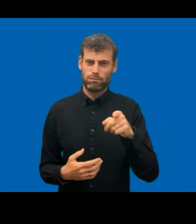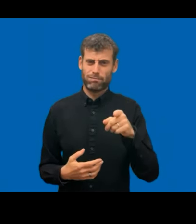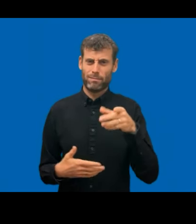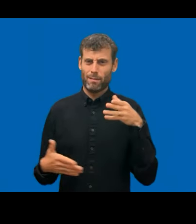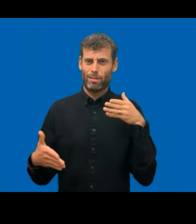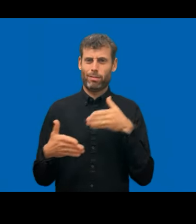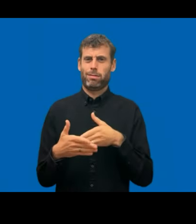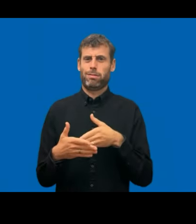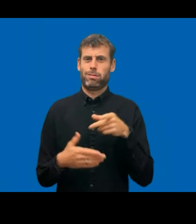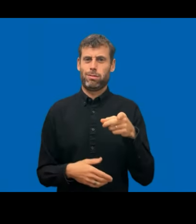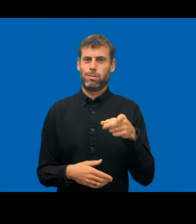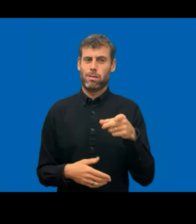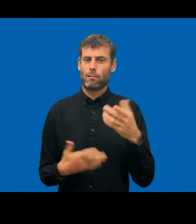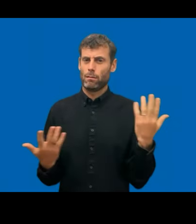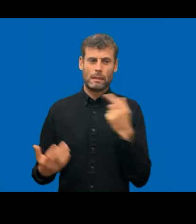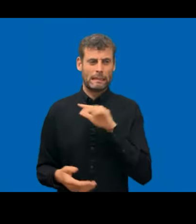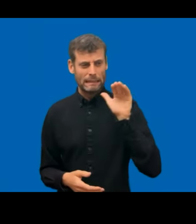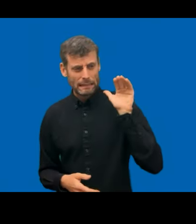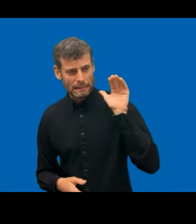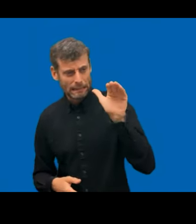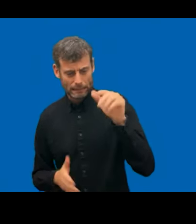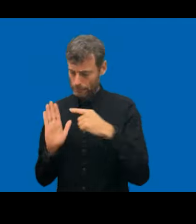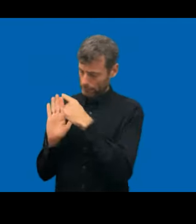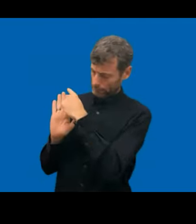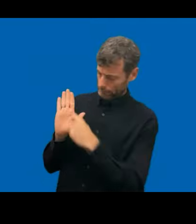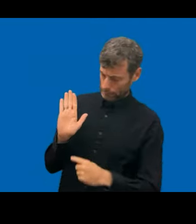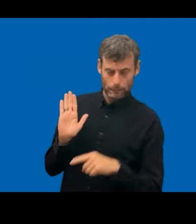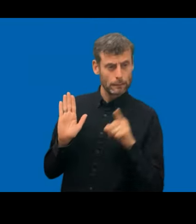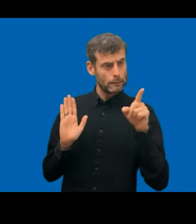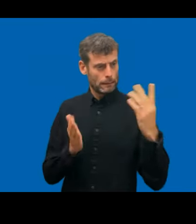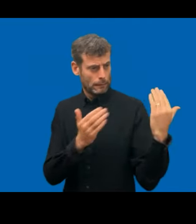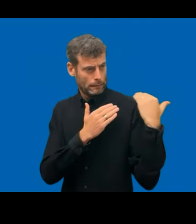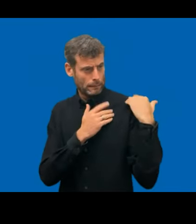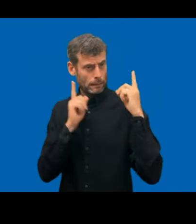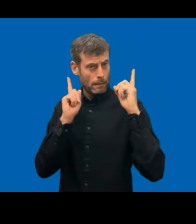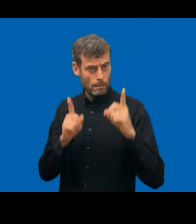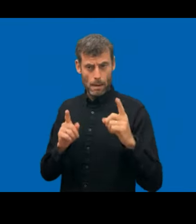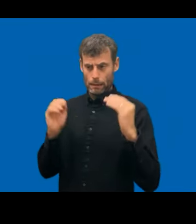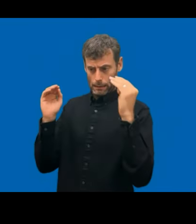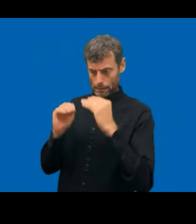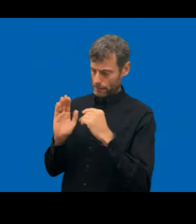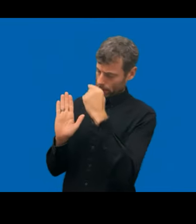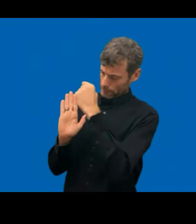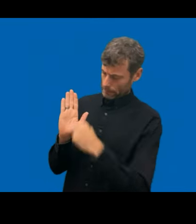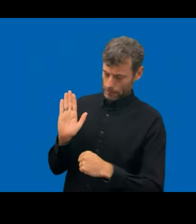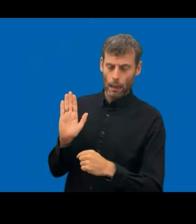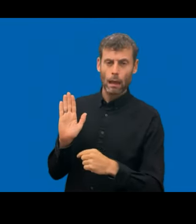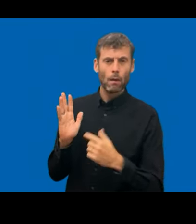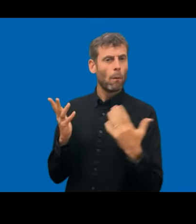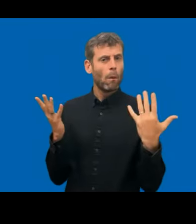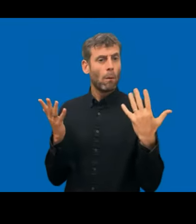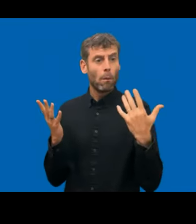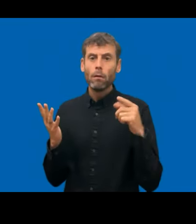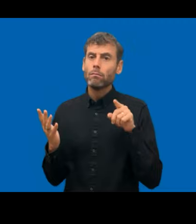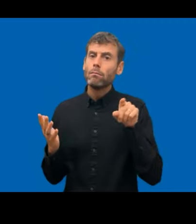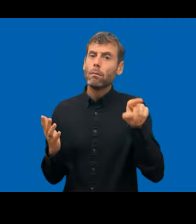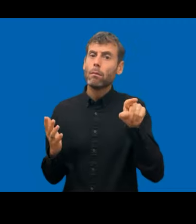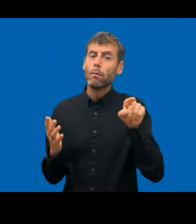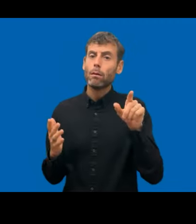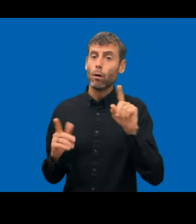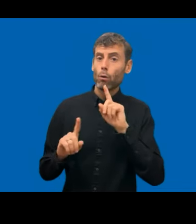tell them about the compliance status. I think I know the answer to this. It would be interesting